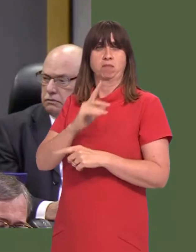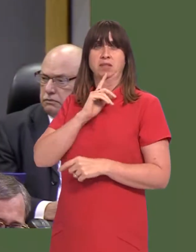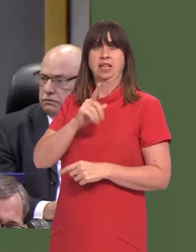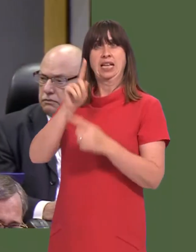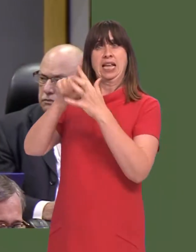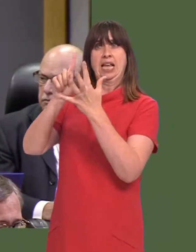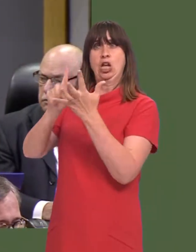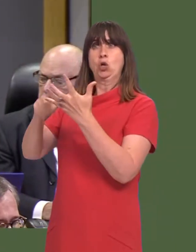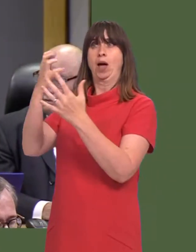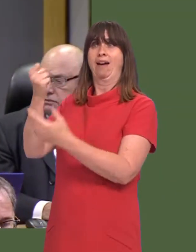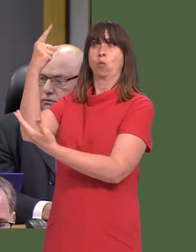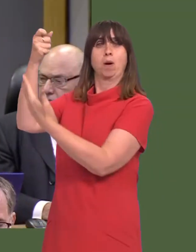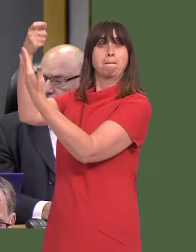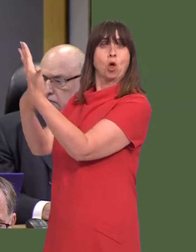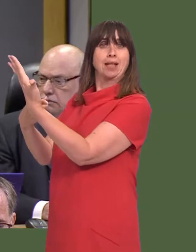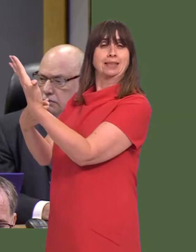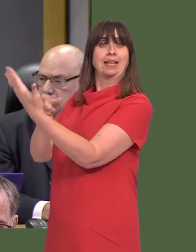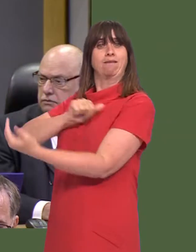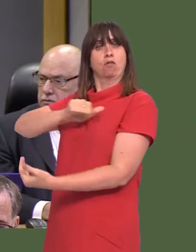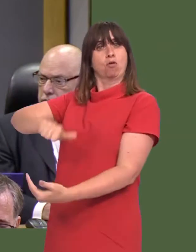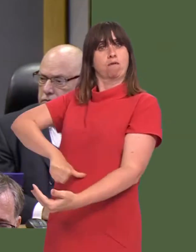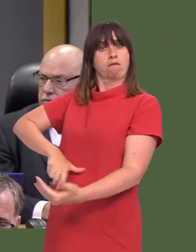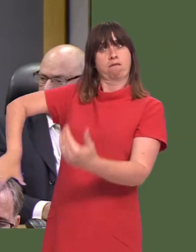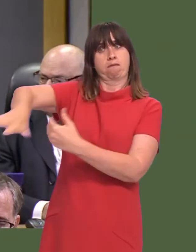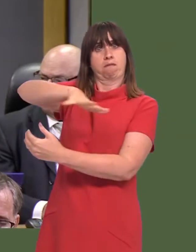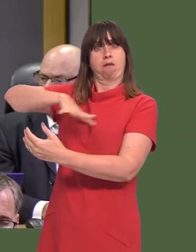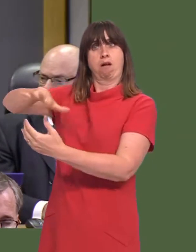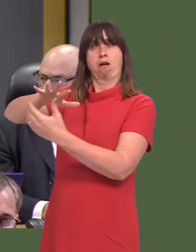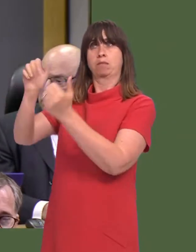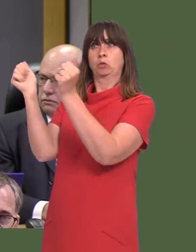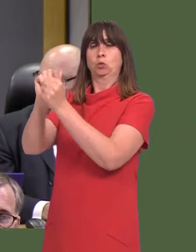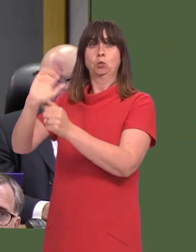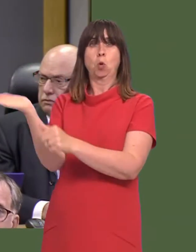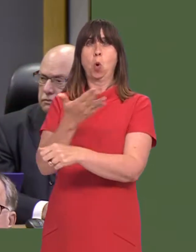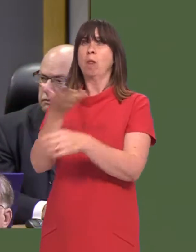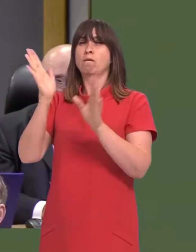Janet Finch-Saunders: ëone agricultural policy thatís meant to fit all 28 nationsÖcountries